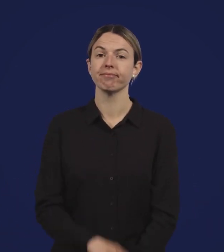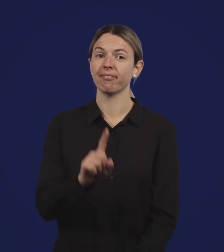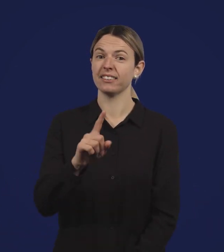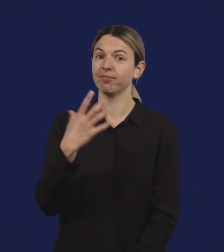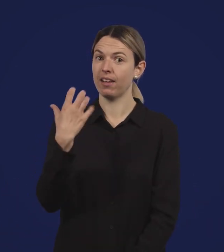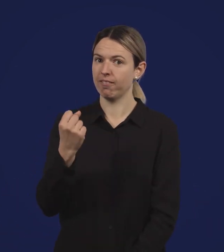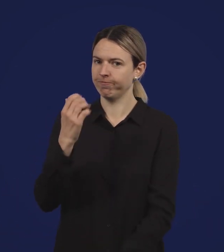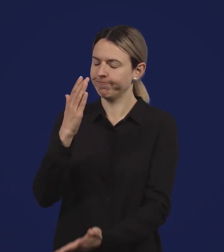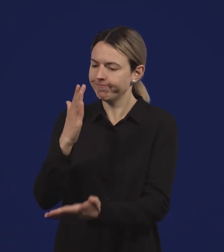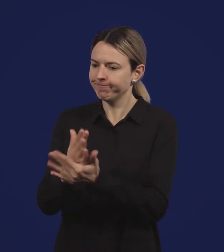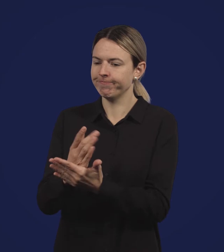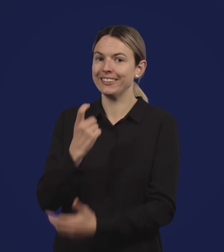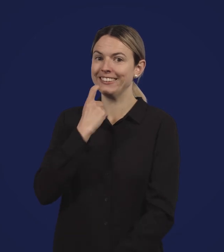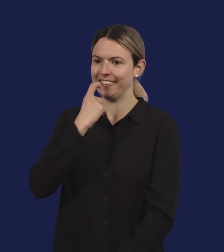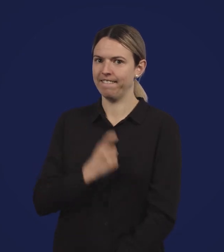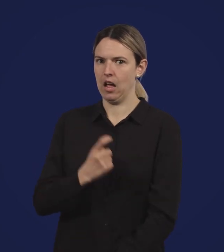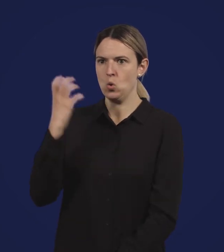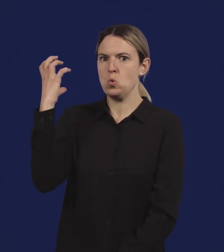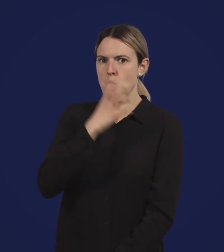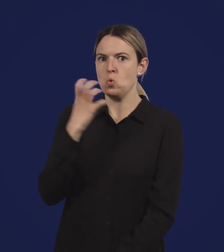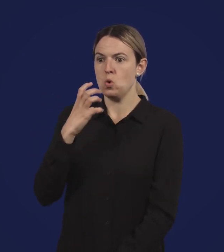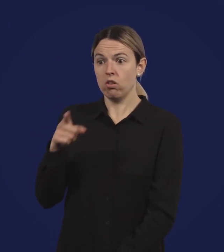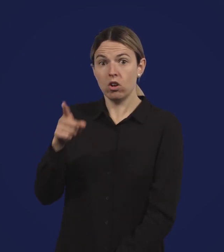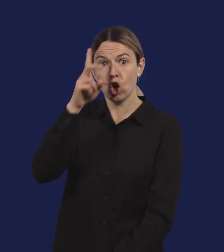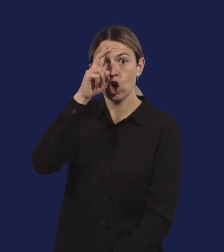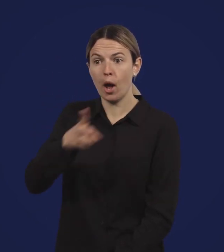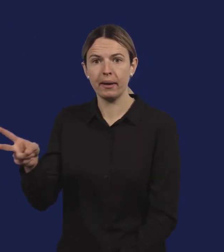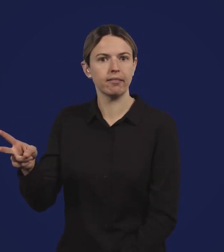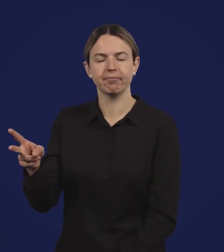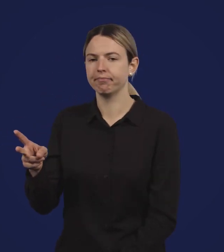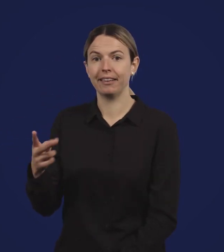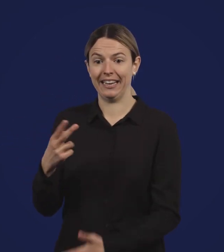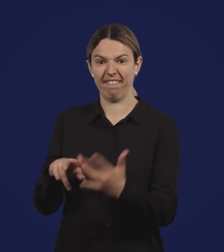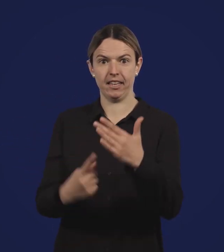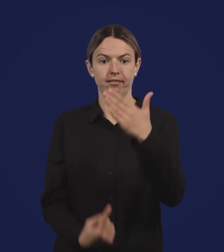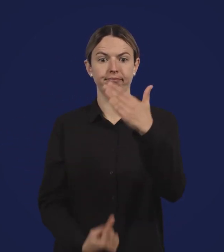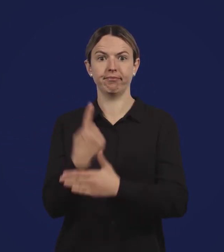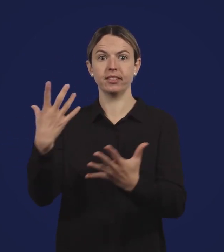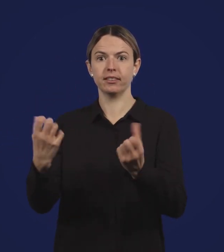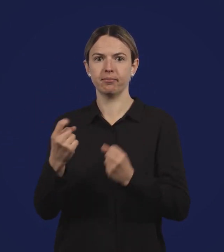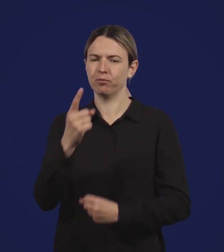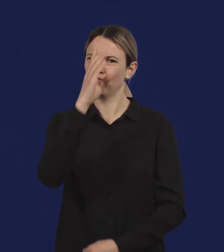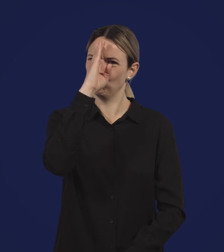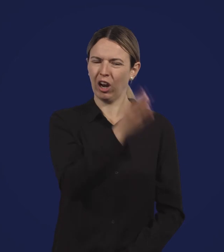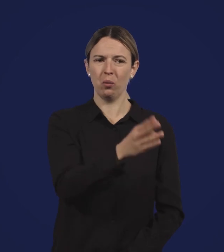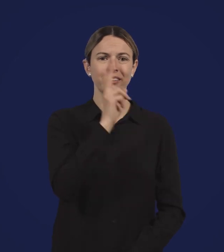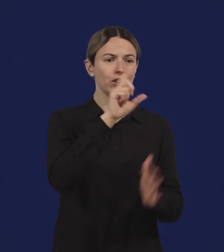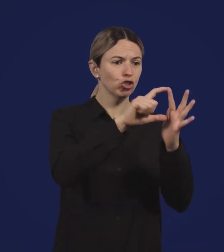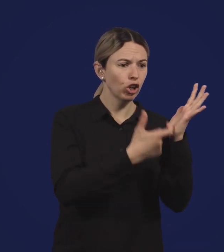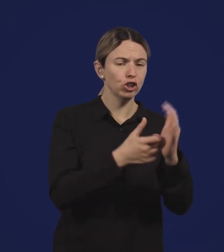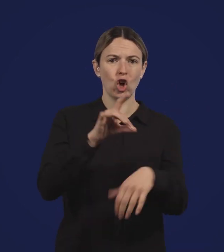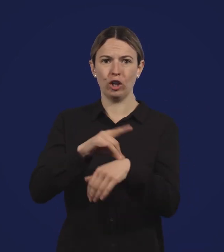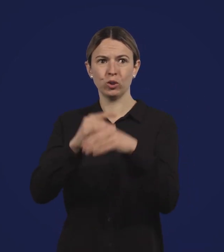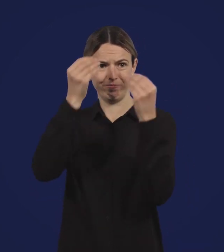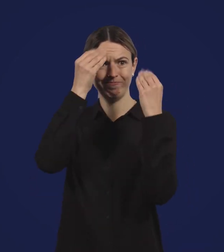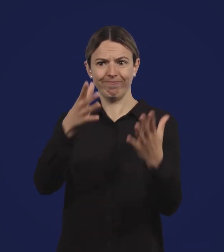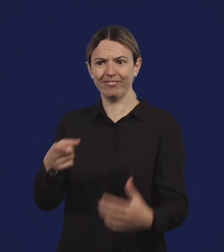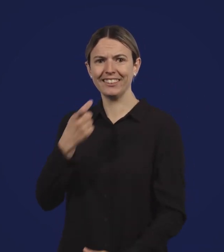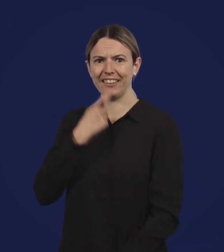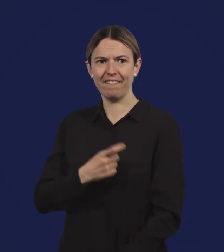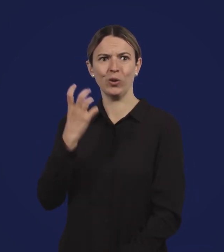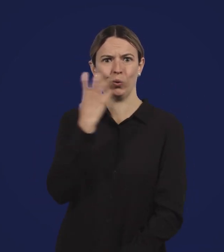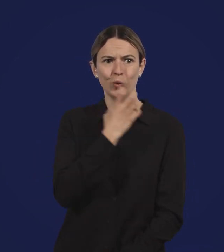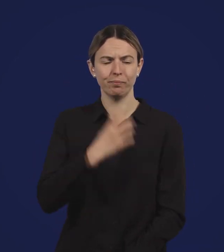Some reactions are not normal. If you have a severe reaction, you should go straight to your doctor or a hospital.